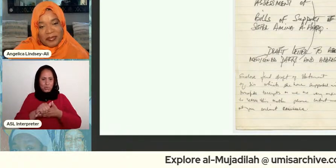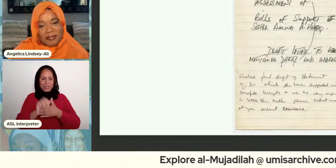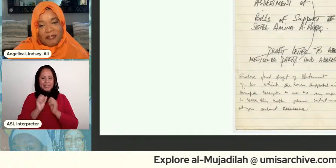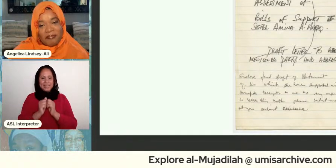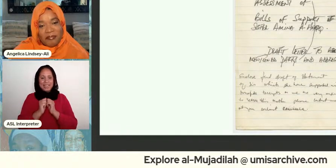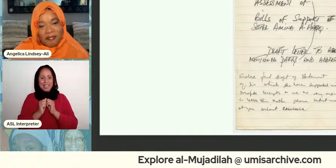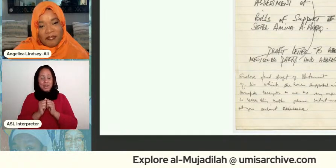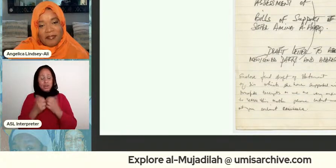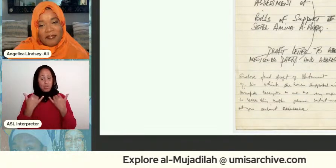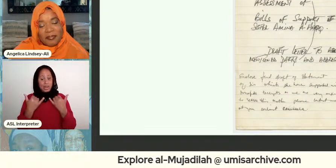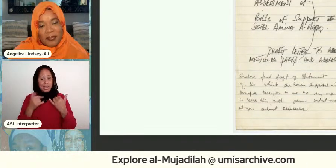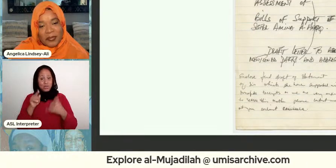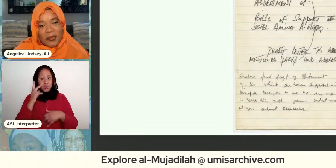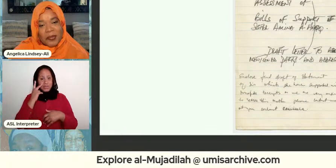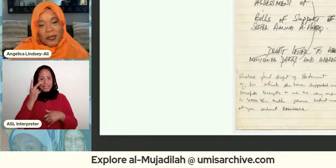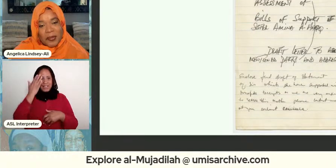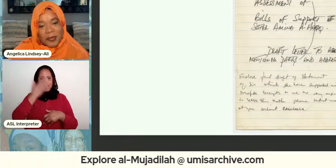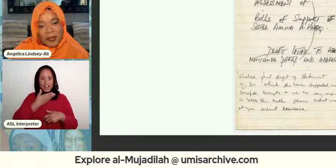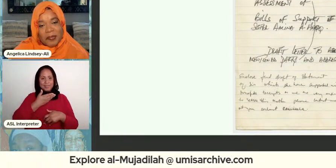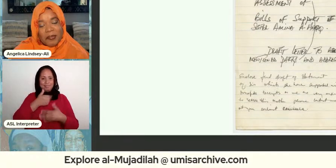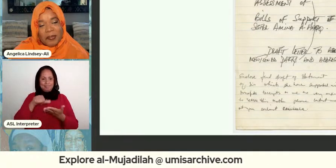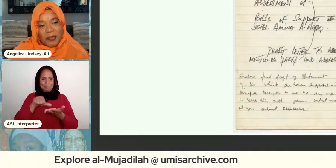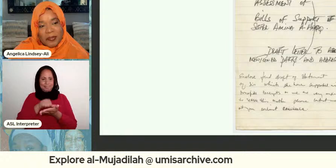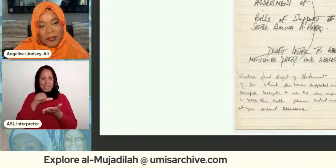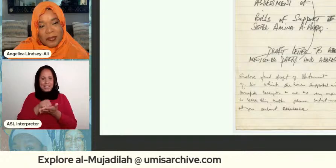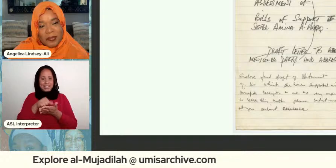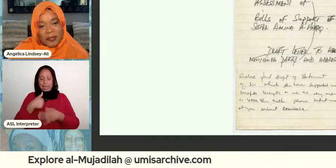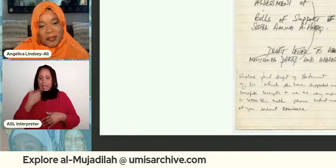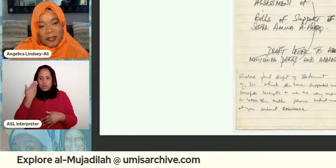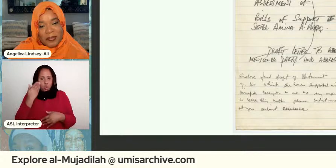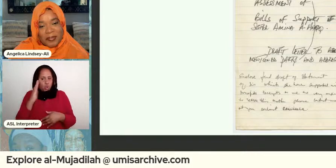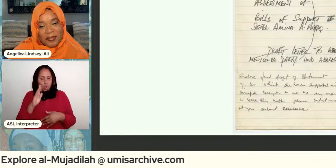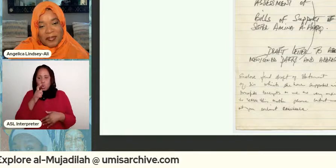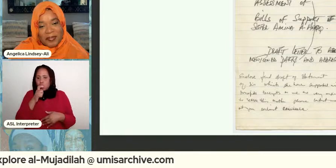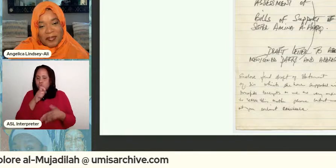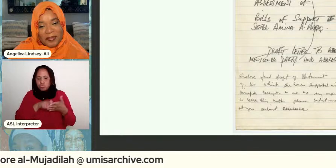was the front page right um i'm not sure whose handwriting that is it's not my mother's name